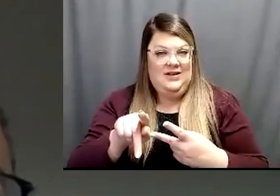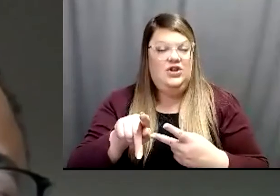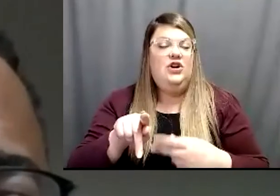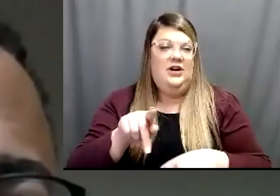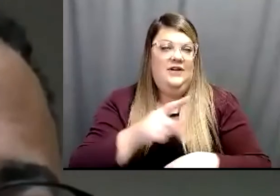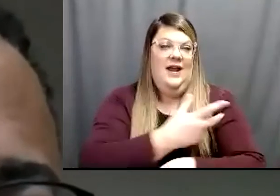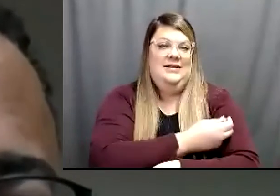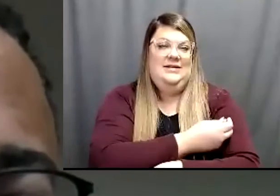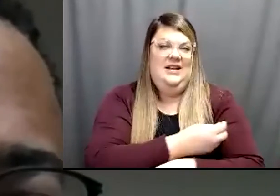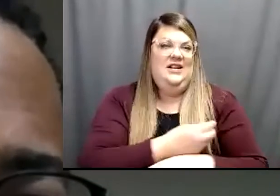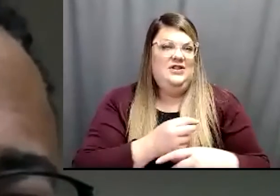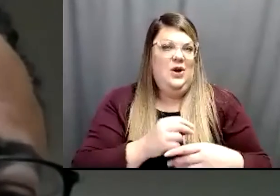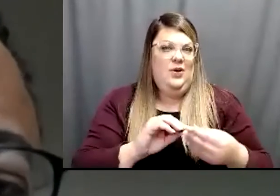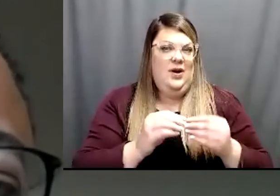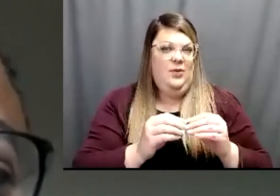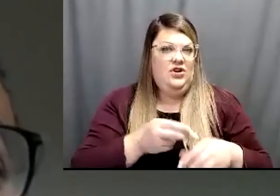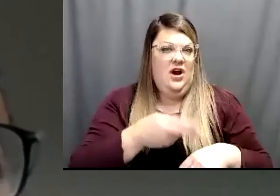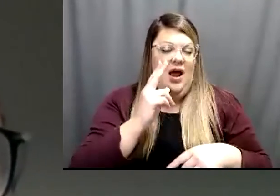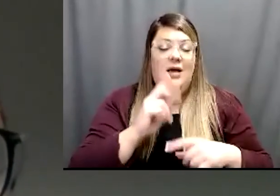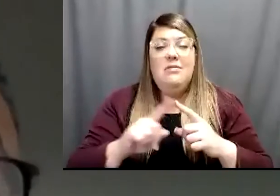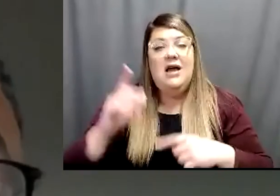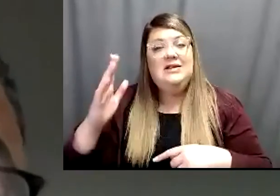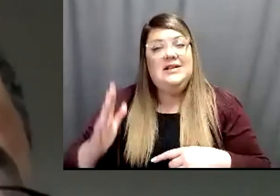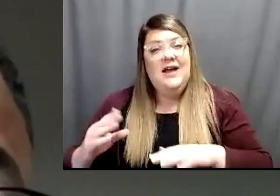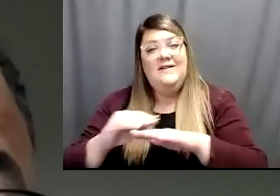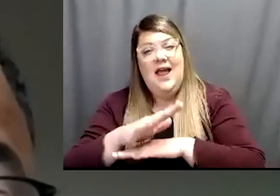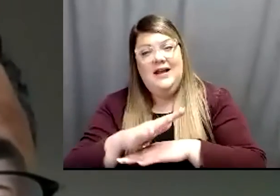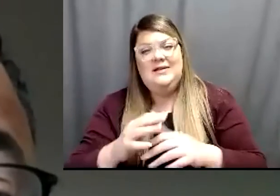In terms of side effects the main side effects that we see are local reactions.